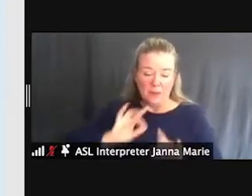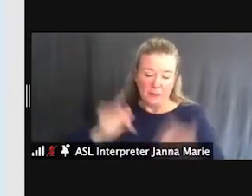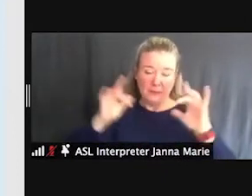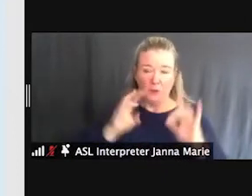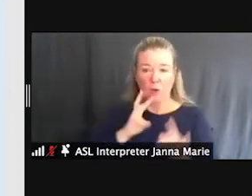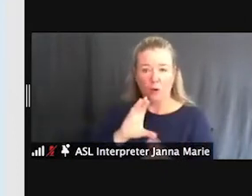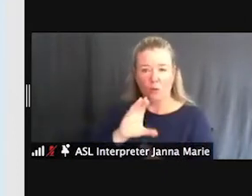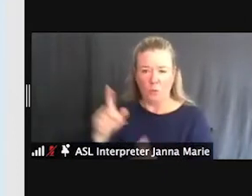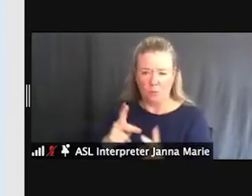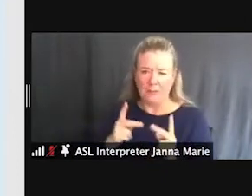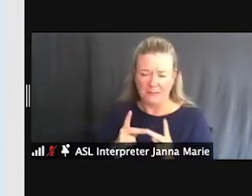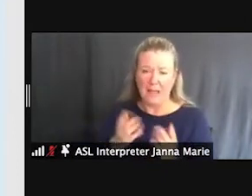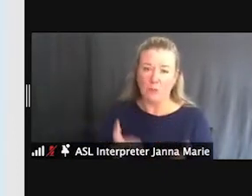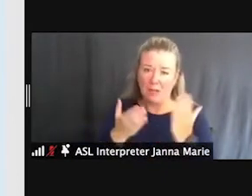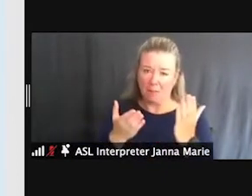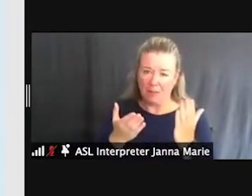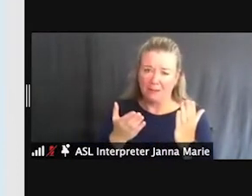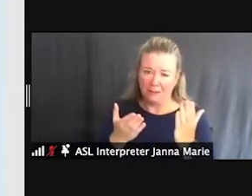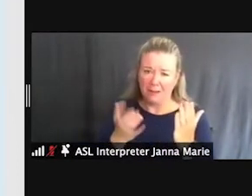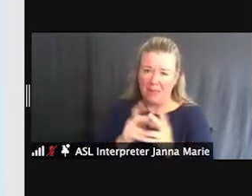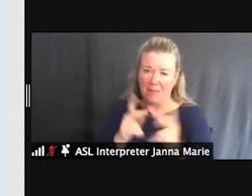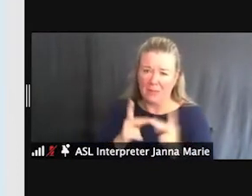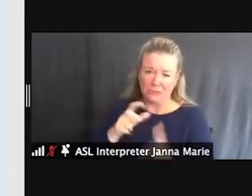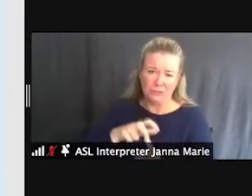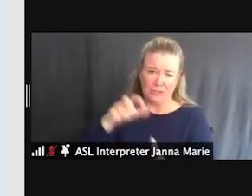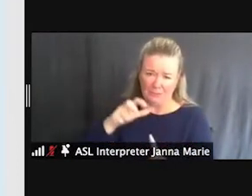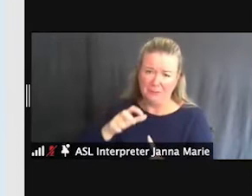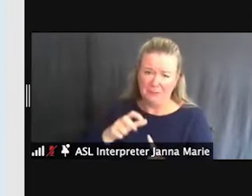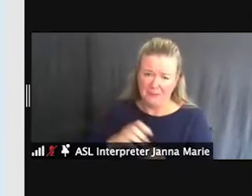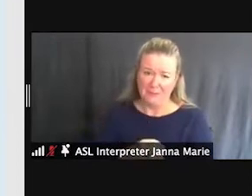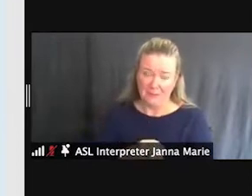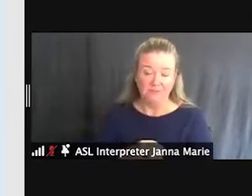I recommend that place for anyone.